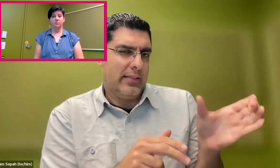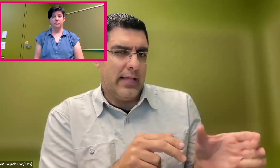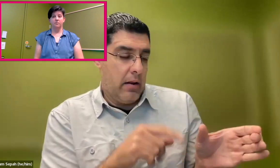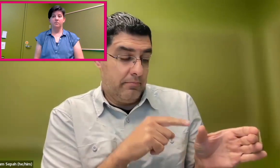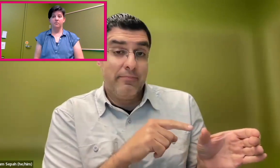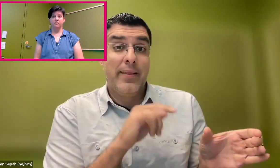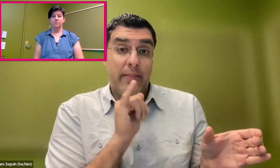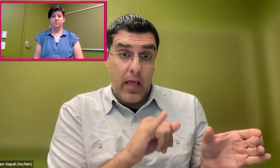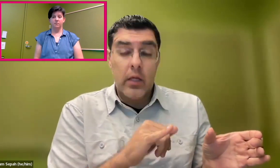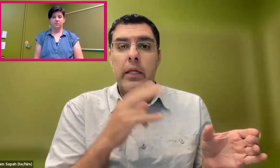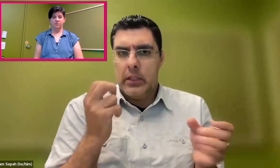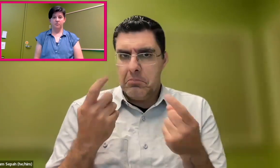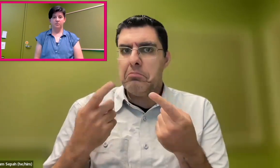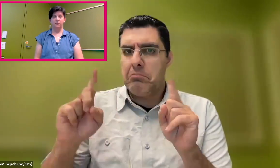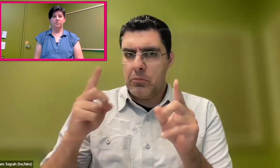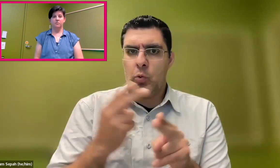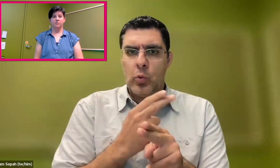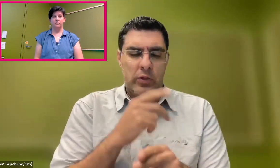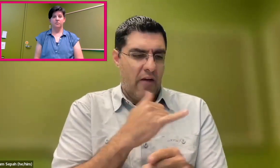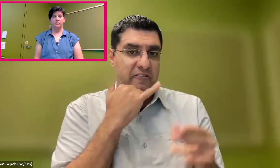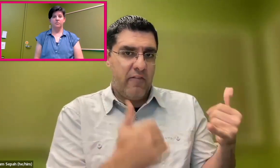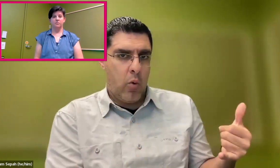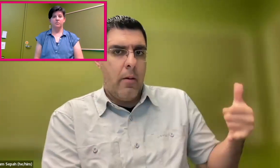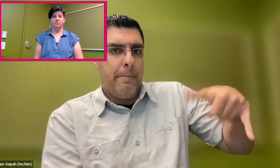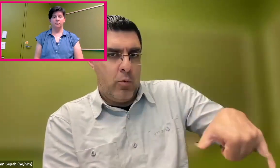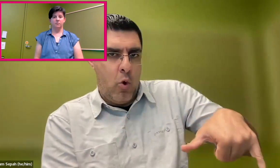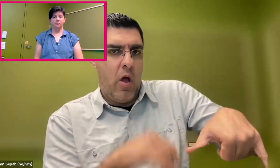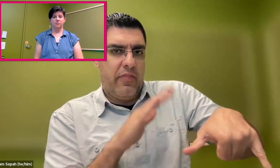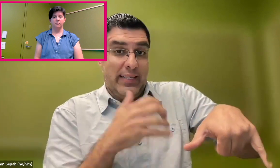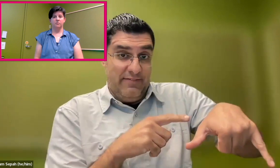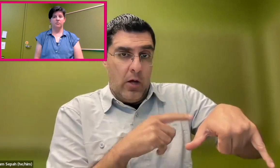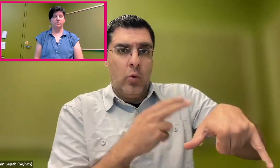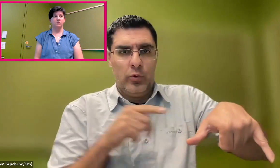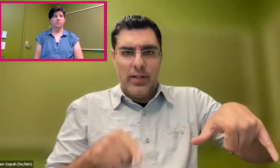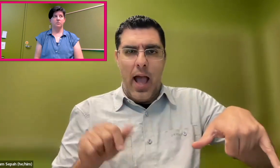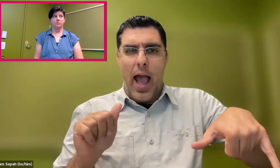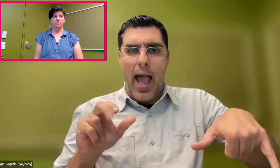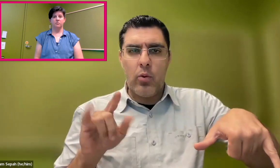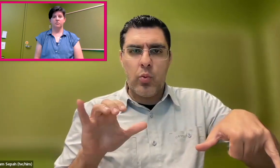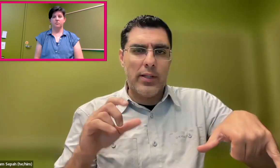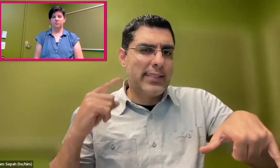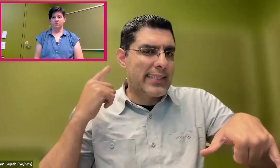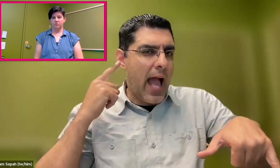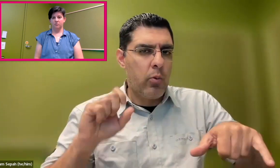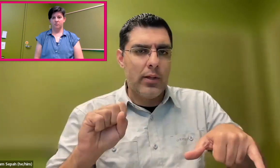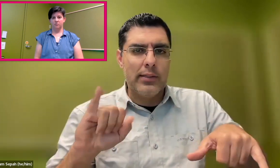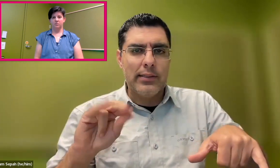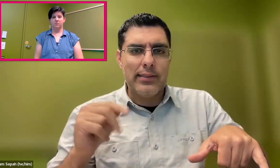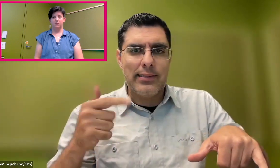Again, it was a device used for accessibility. It was something where you put a phone on a teletypewriter--